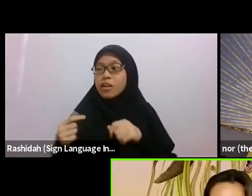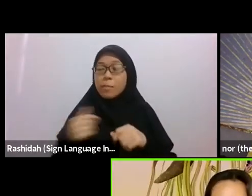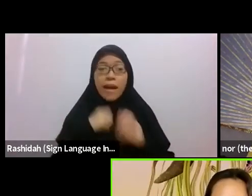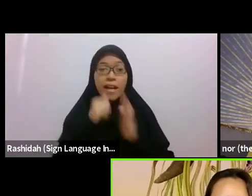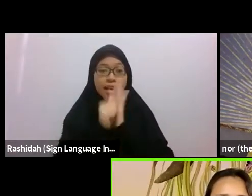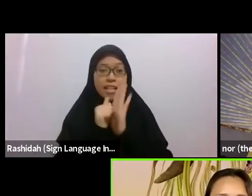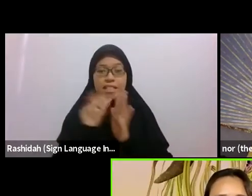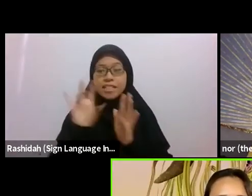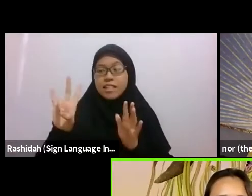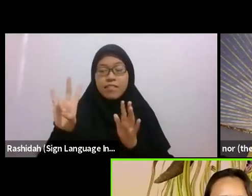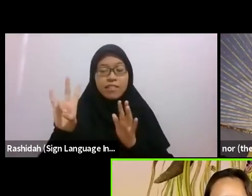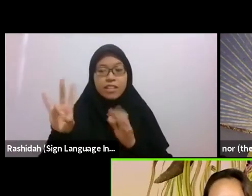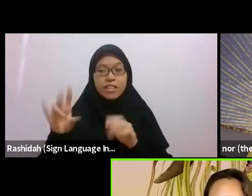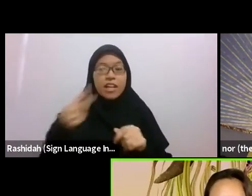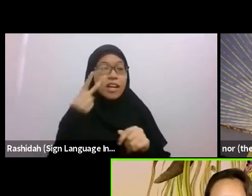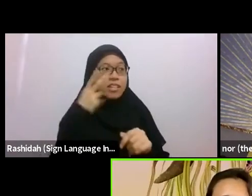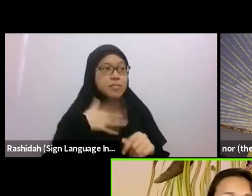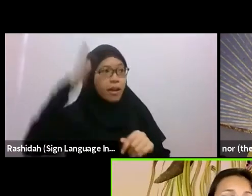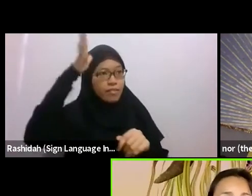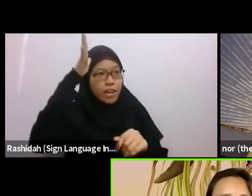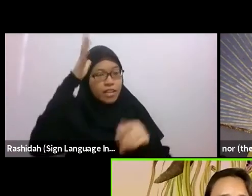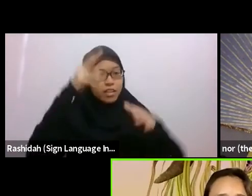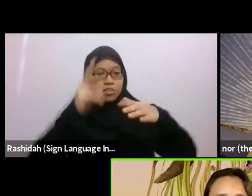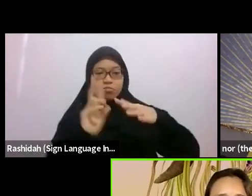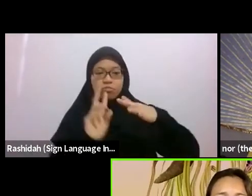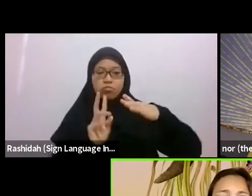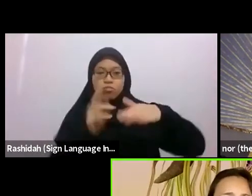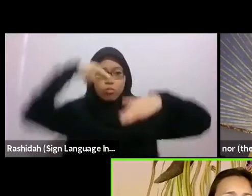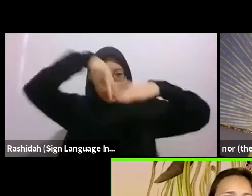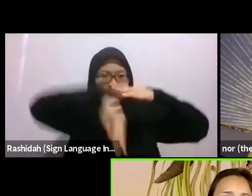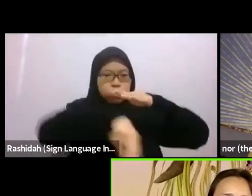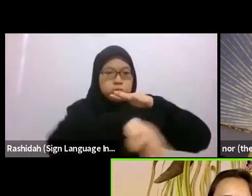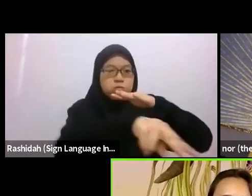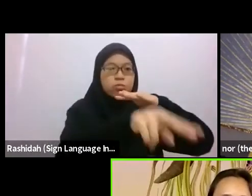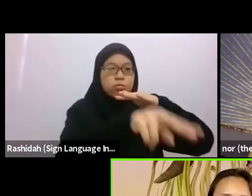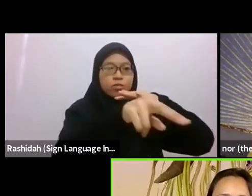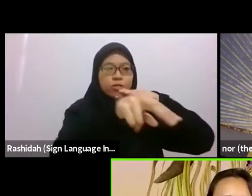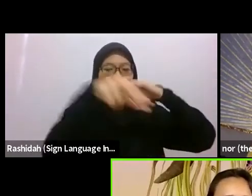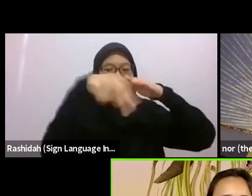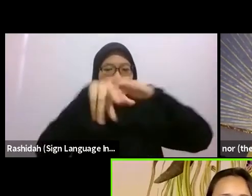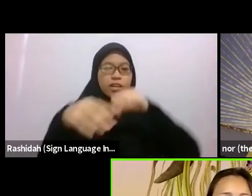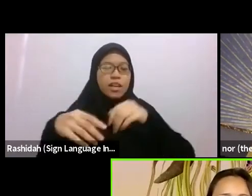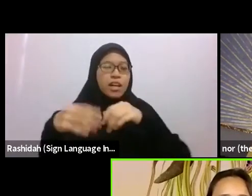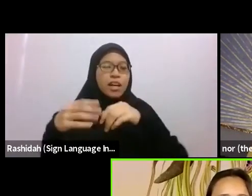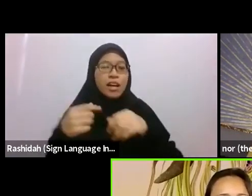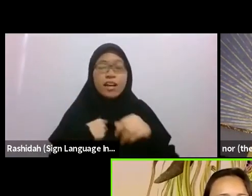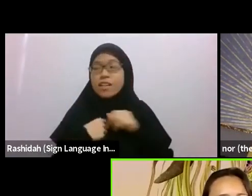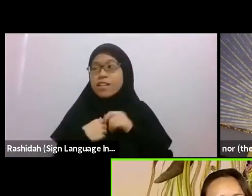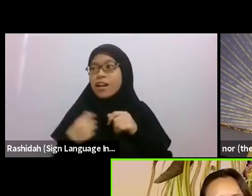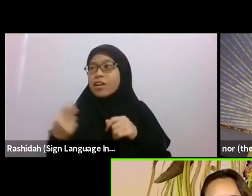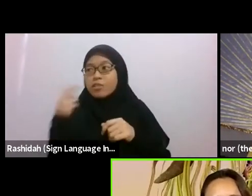and all you see is colour and it’s so clear, and all you see is this colour, and that stayed with me forever.